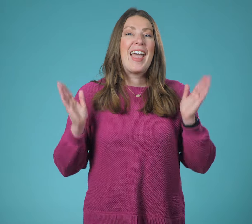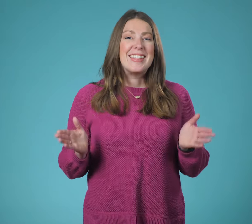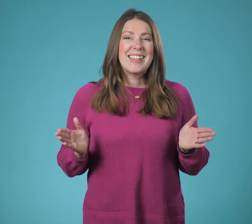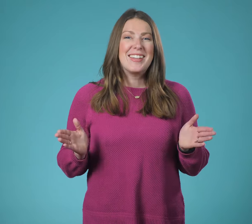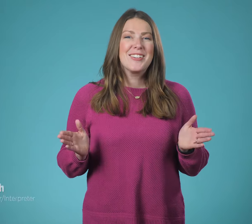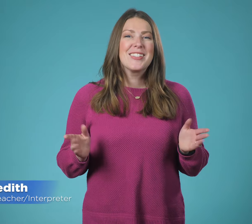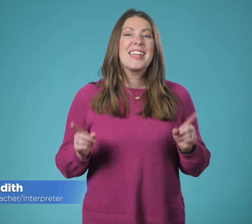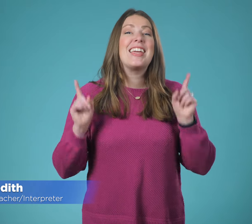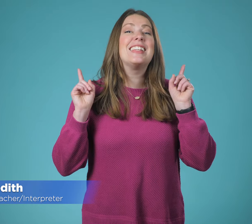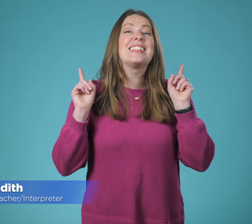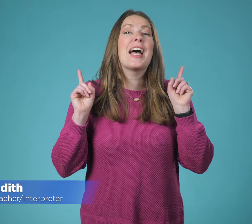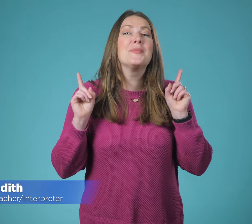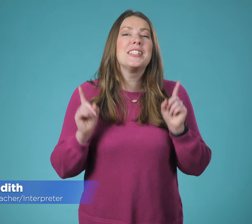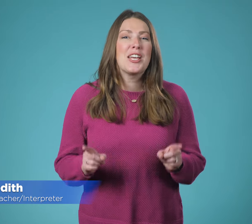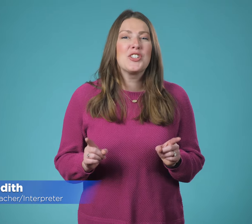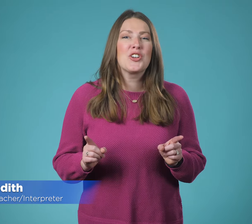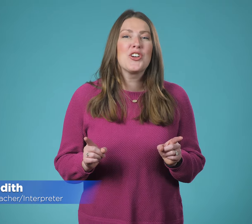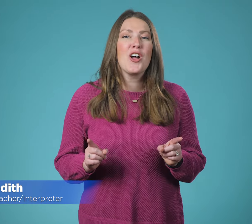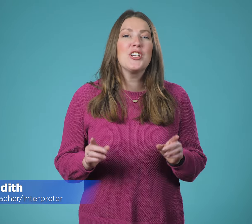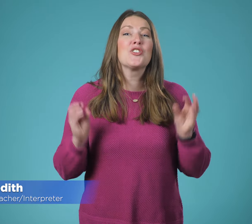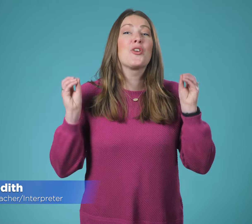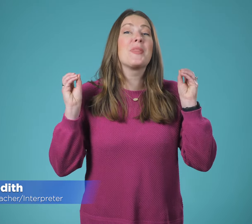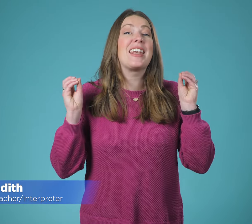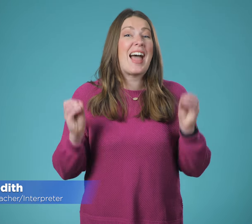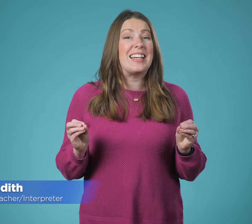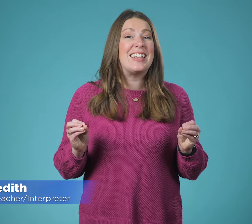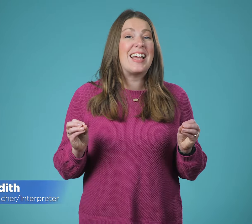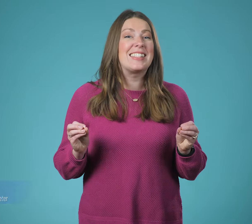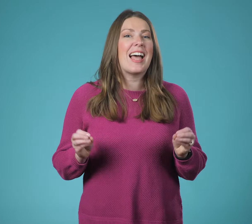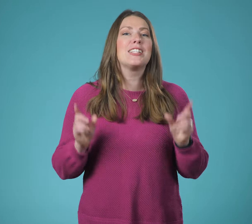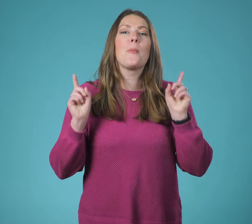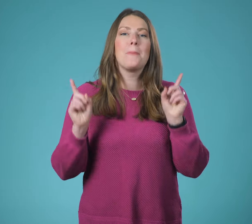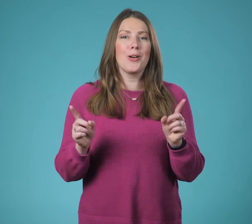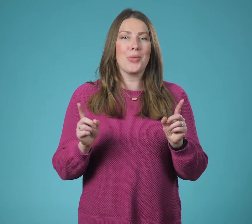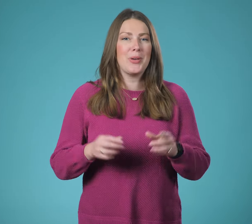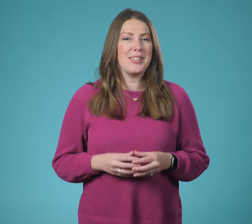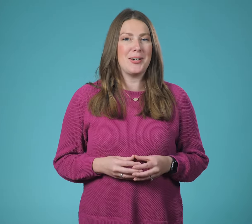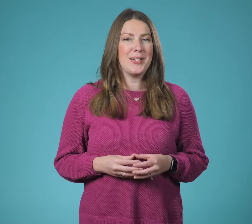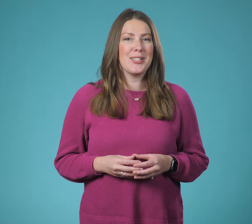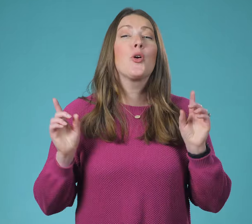Hey signers! It's time to test your knowledge from the 99 signs Part 3 Series.